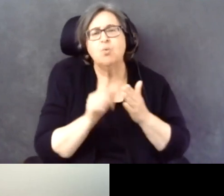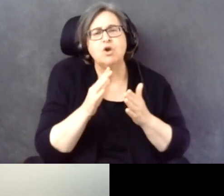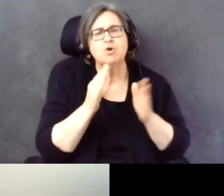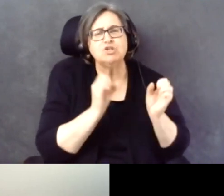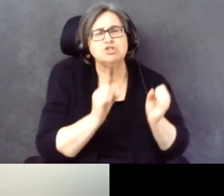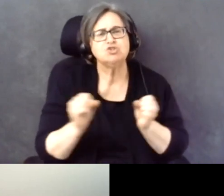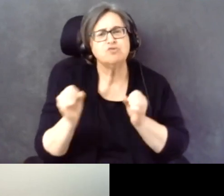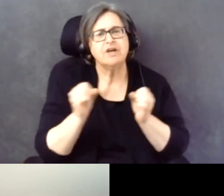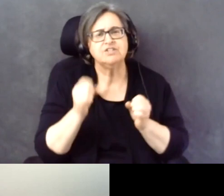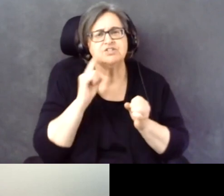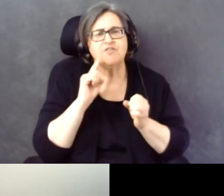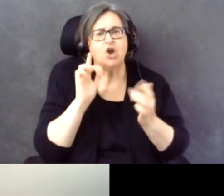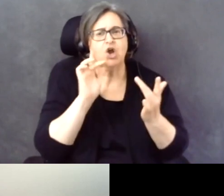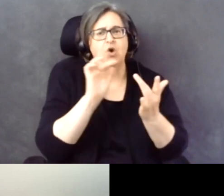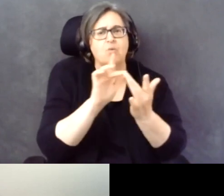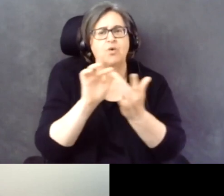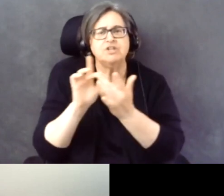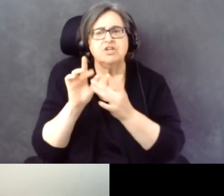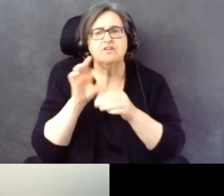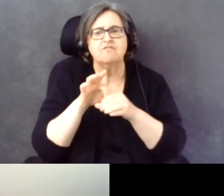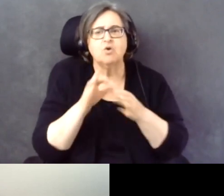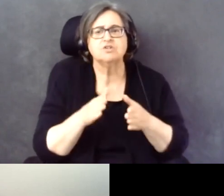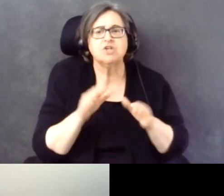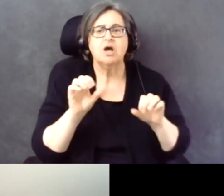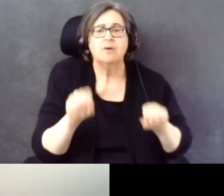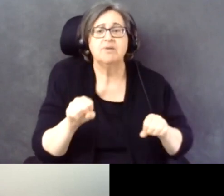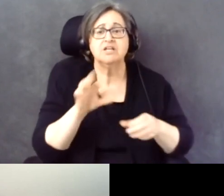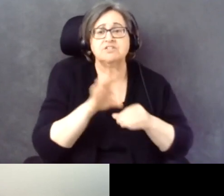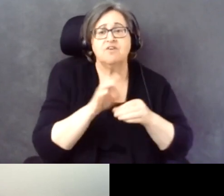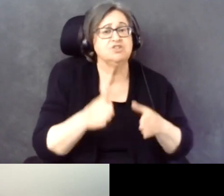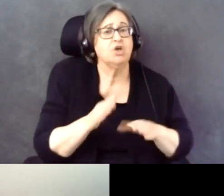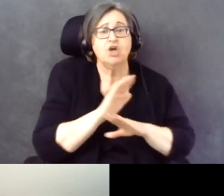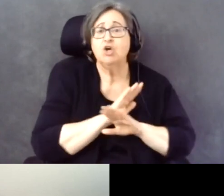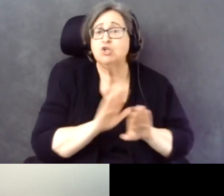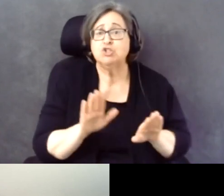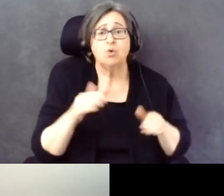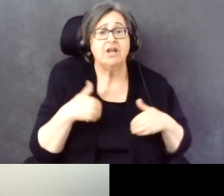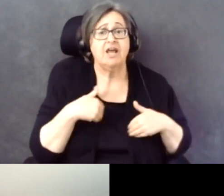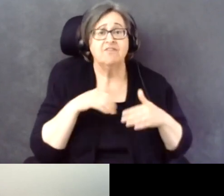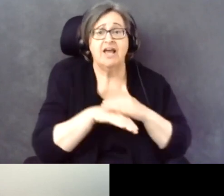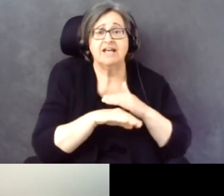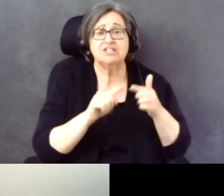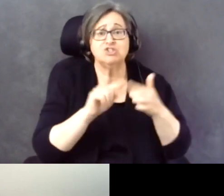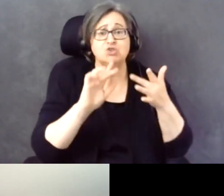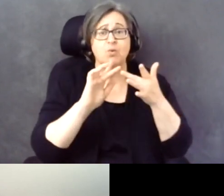For potential voters that do not have access to the Internet or broadband?